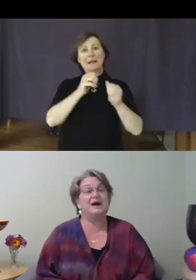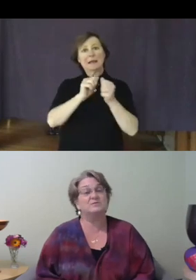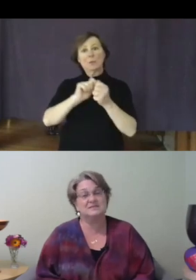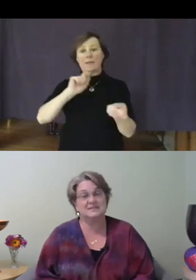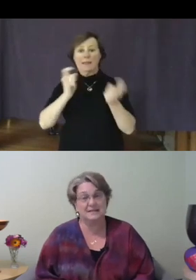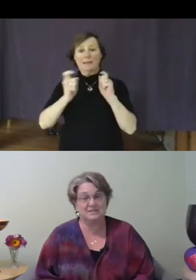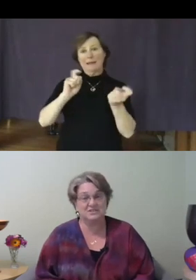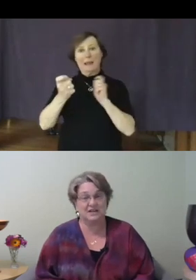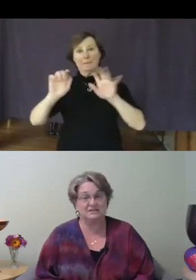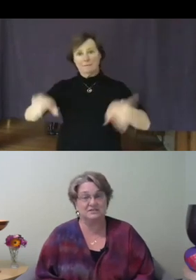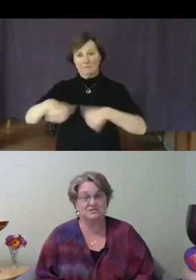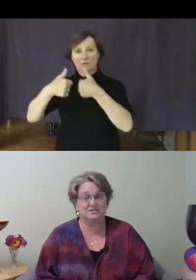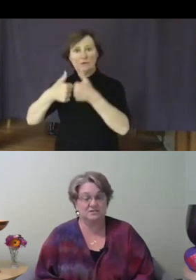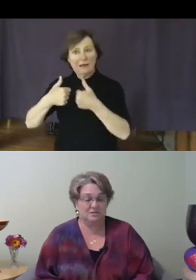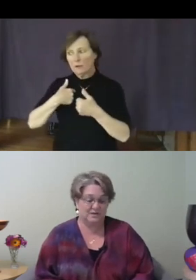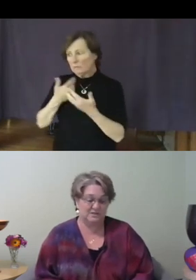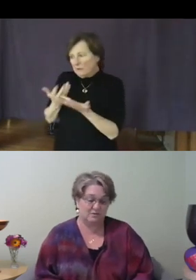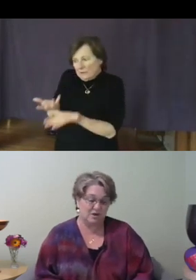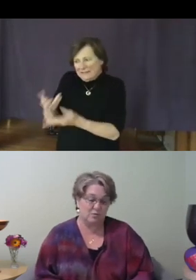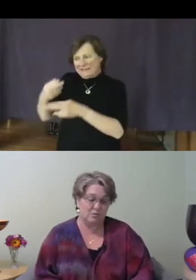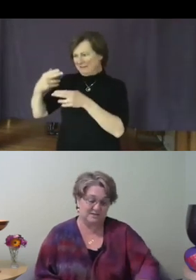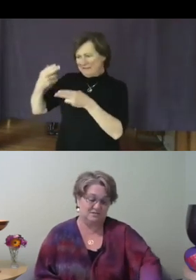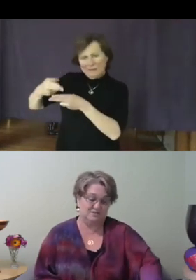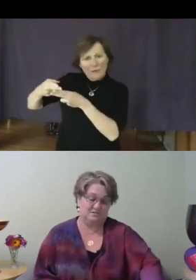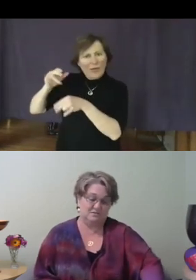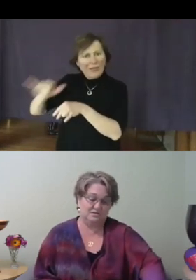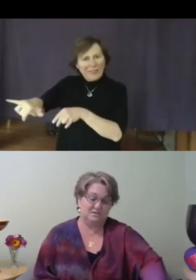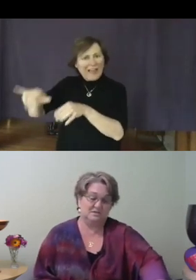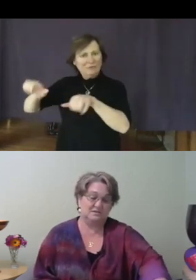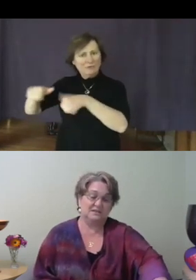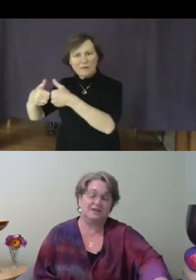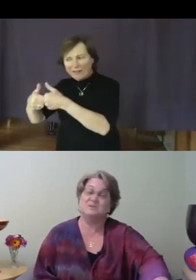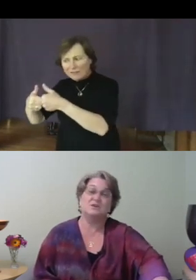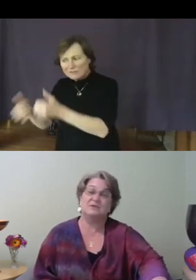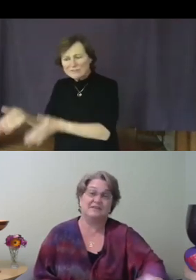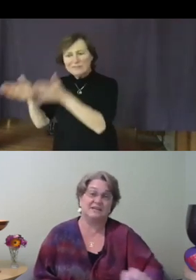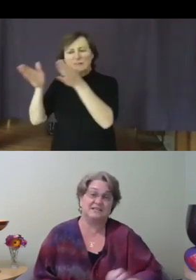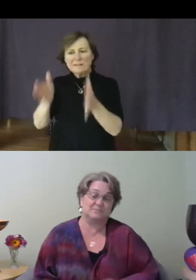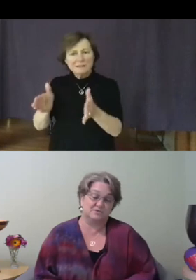name the challenge, we don't know what to do, and we don't have an expert who can